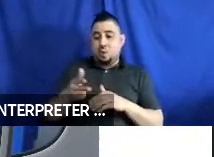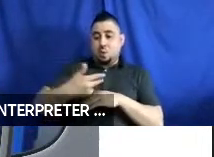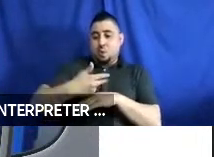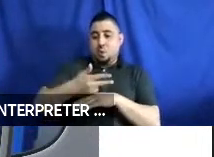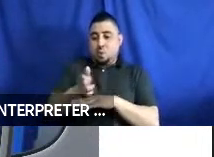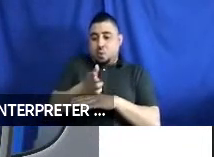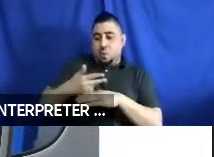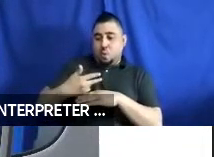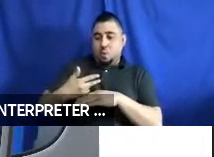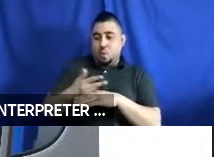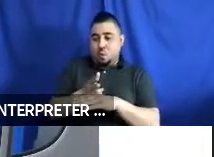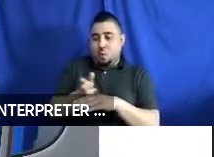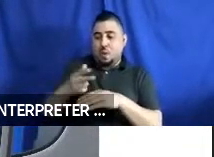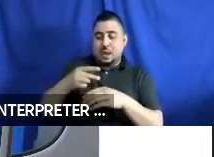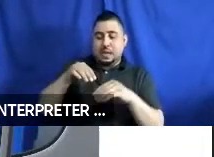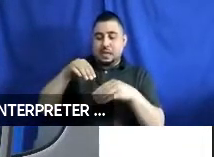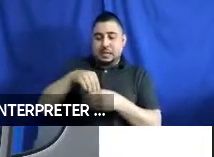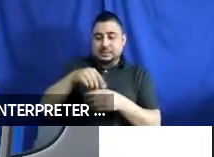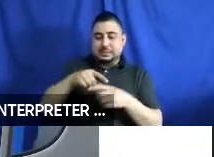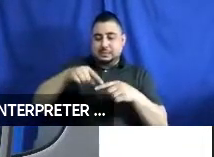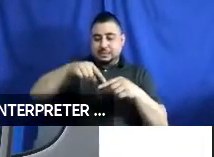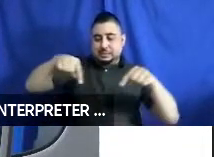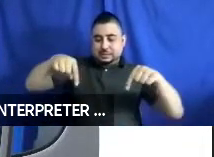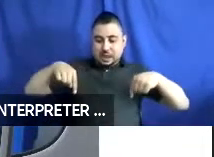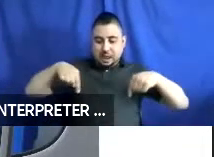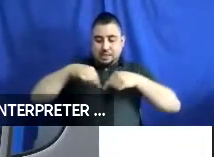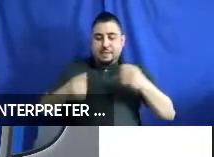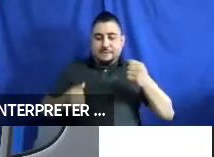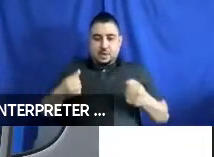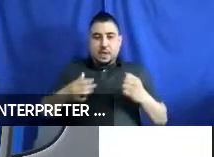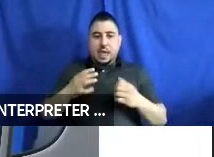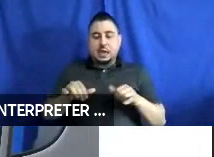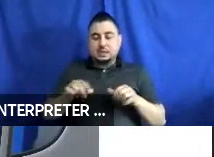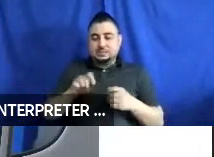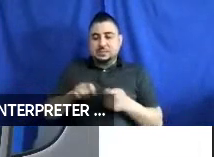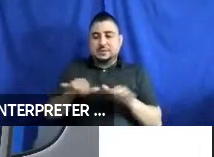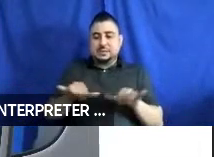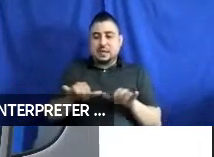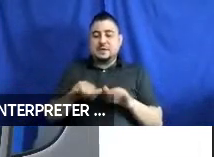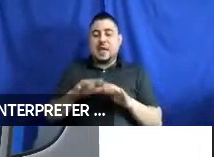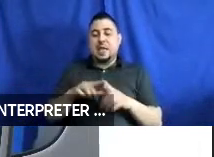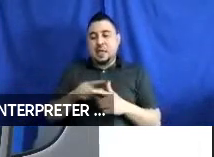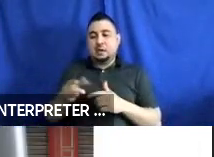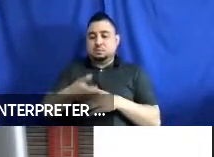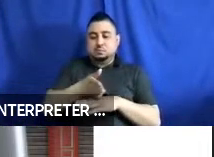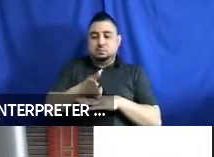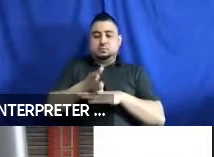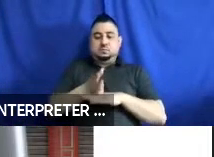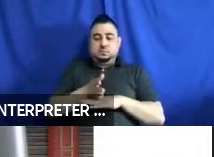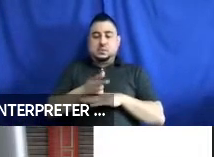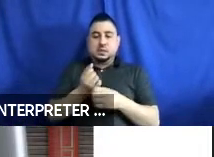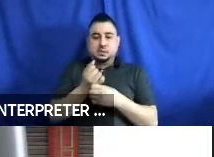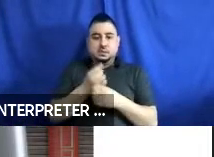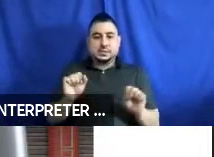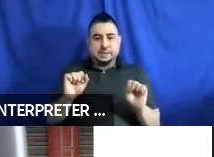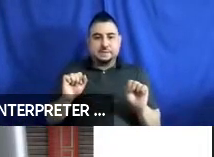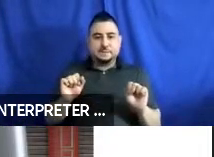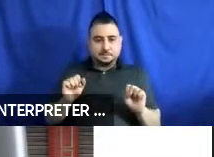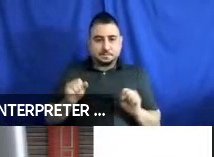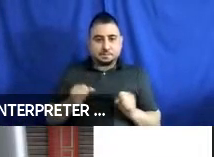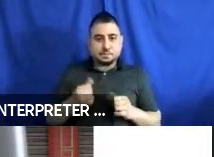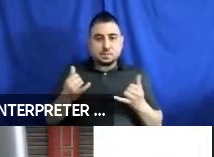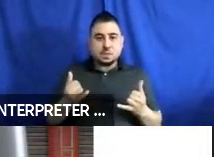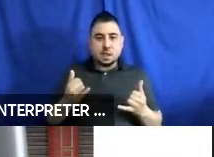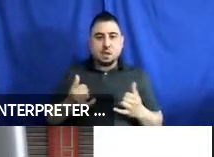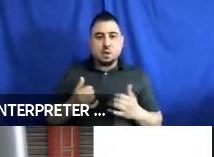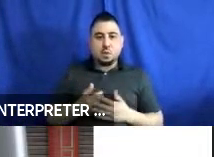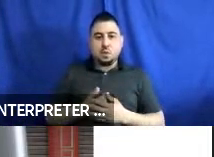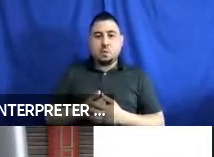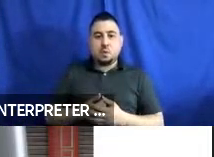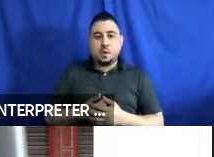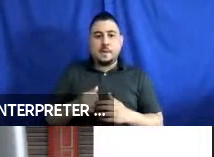location, at a particular size and then again a means of securement. Now, a passenger access